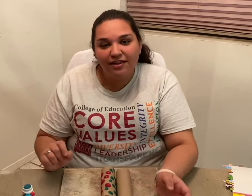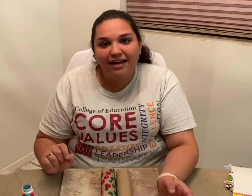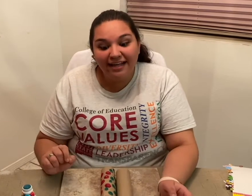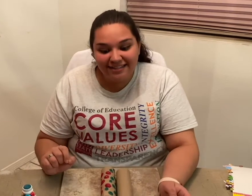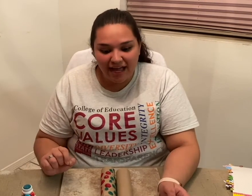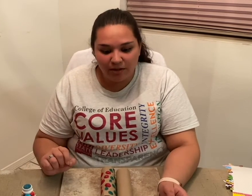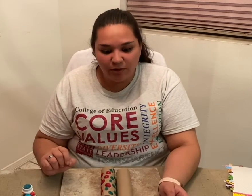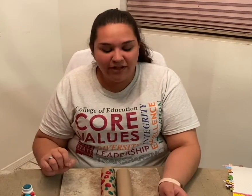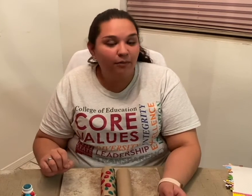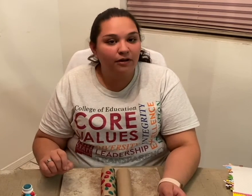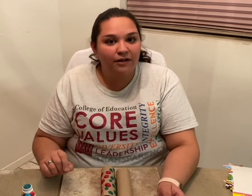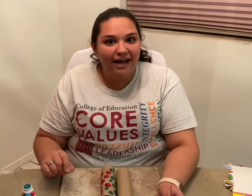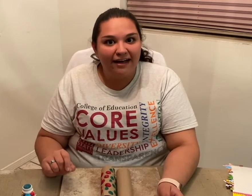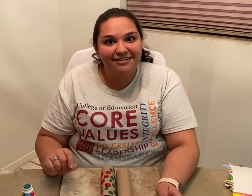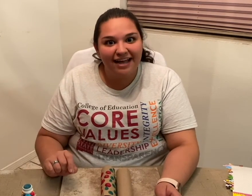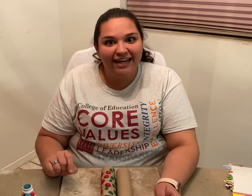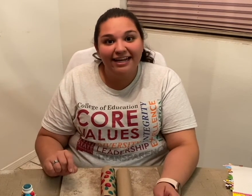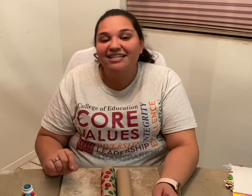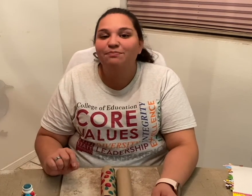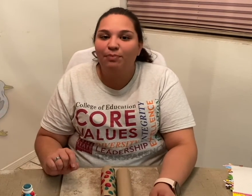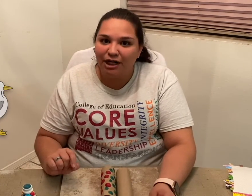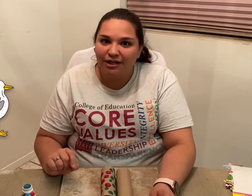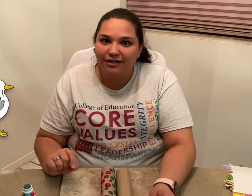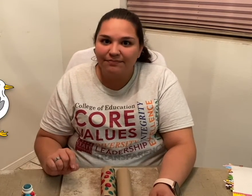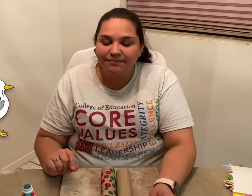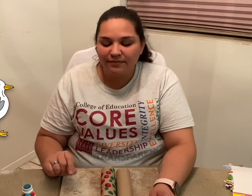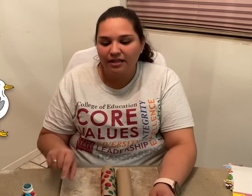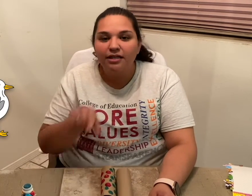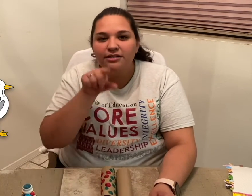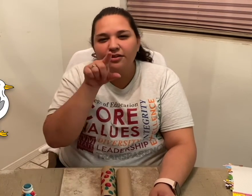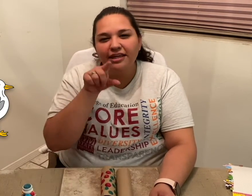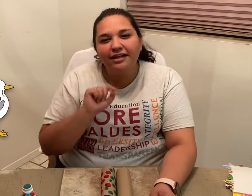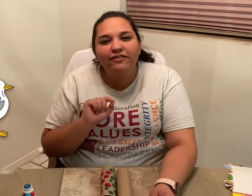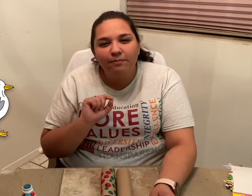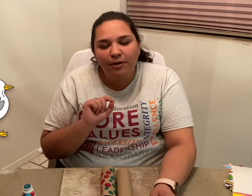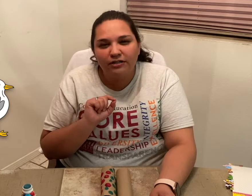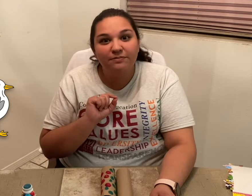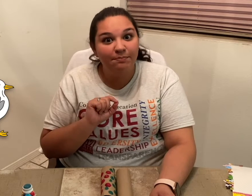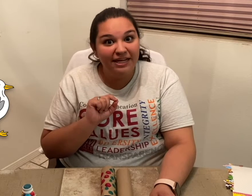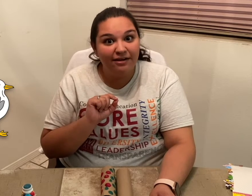next animal that will learn how to sign is "bird". So, think of the bird's beak when